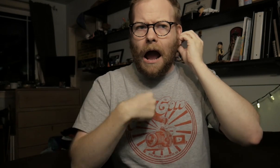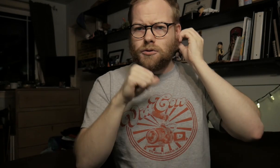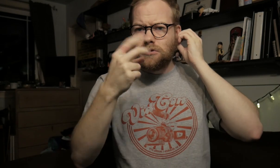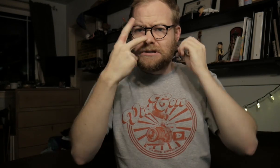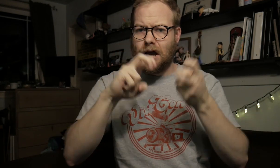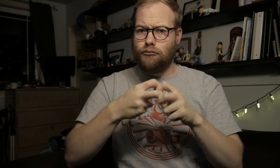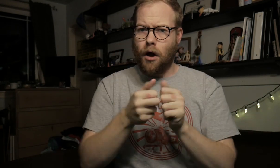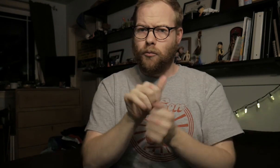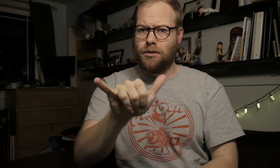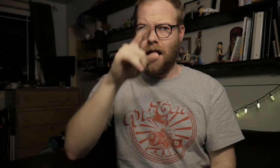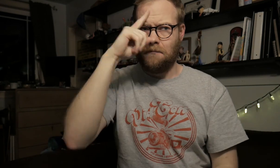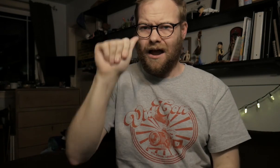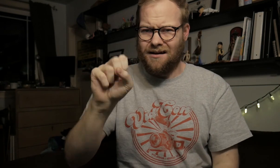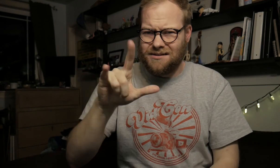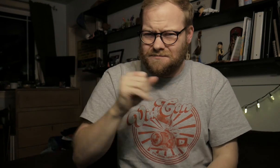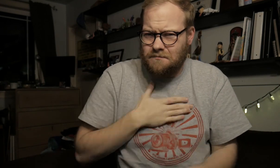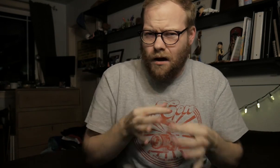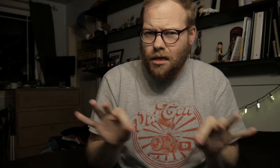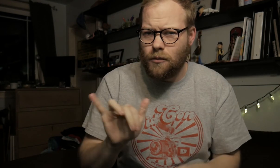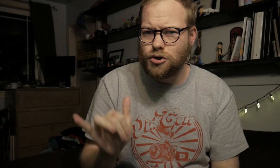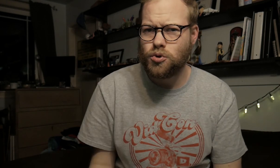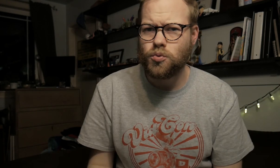I don't see a problem with that because ASL is my language too.